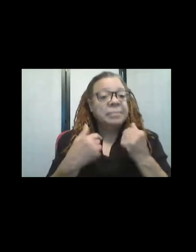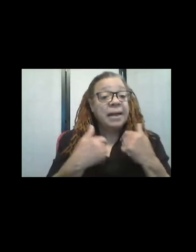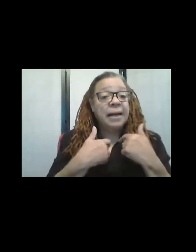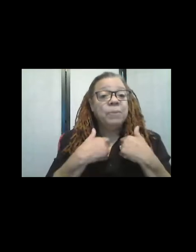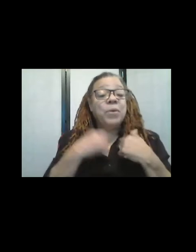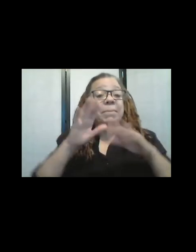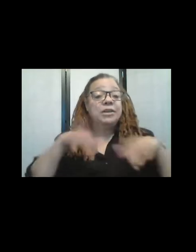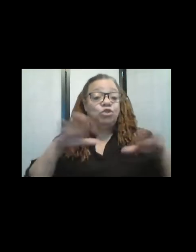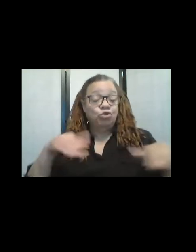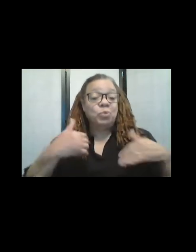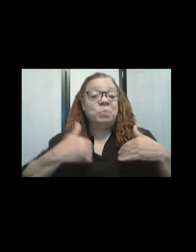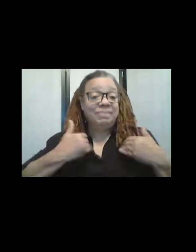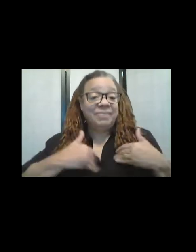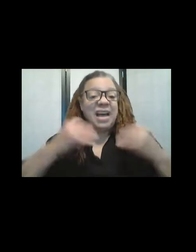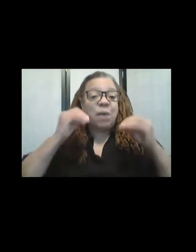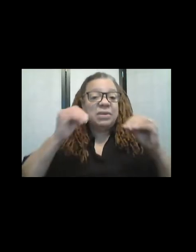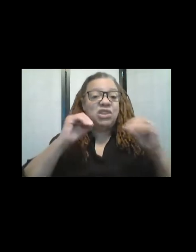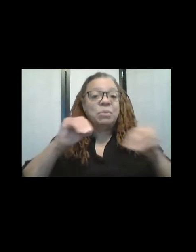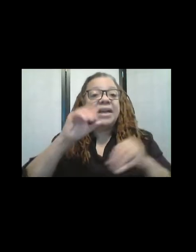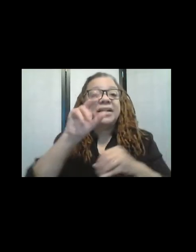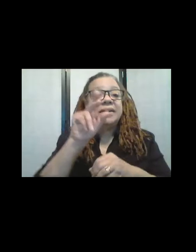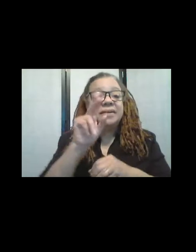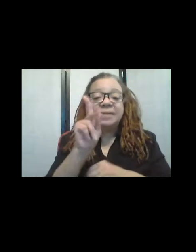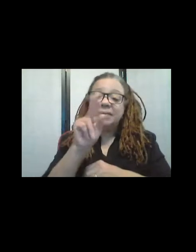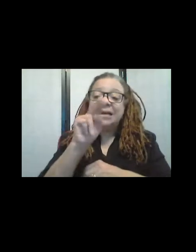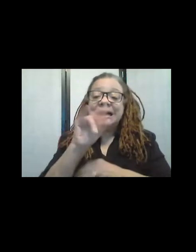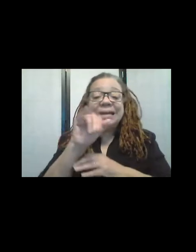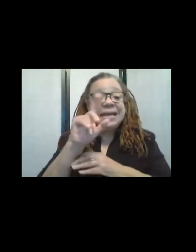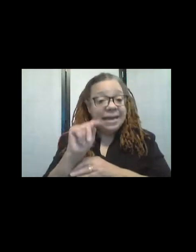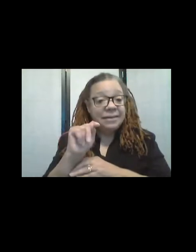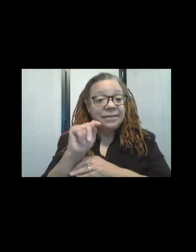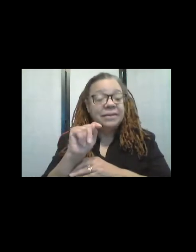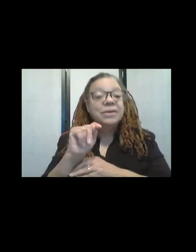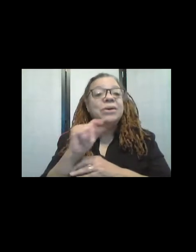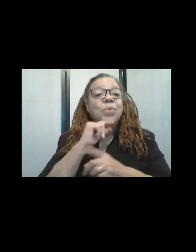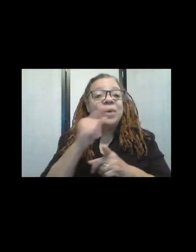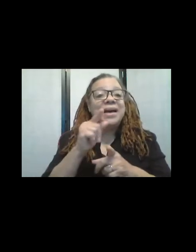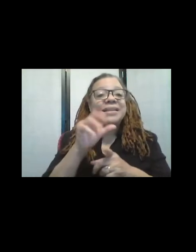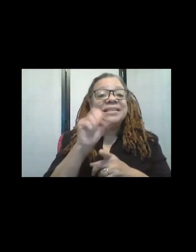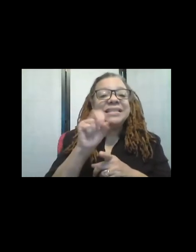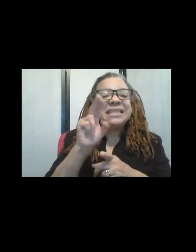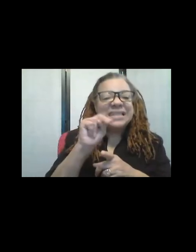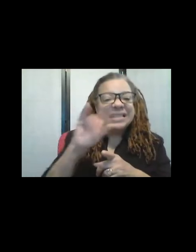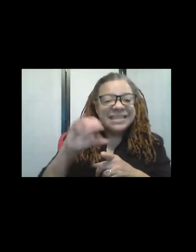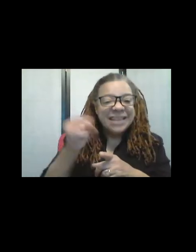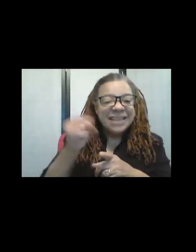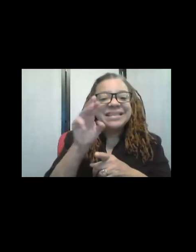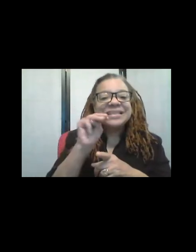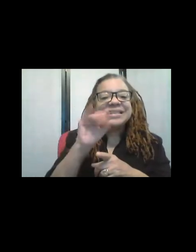were little, and I was teaching them how to knit, we read a book called "Sonny's Mittens." Yeah, I don't know if you're familiar with it?